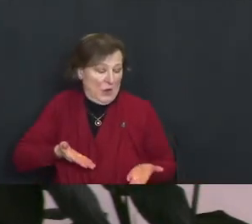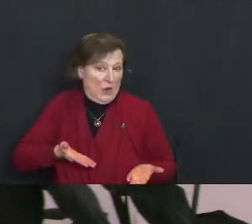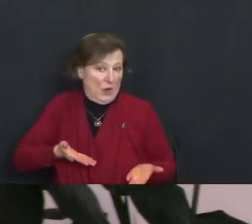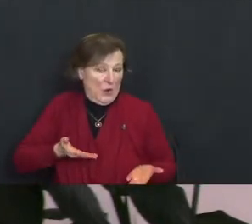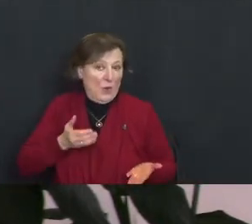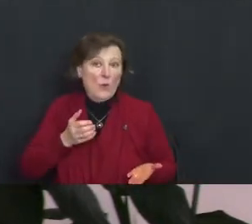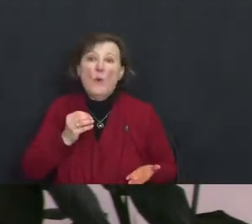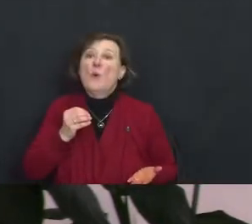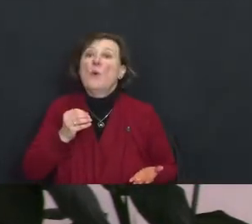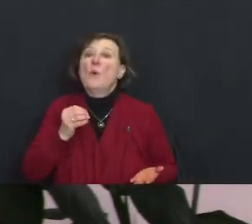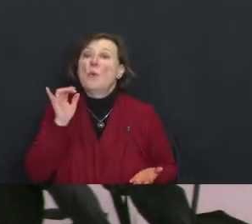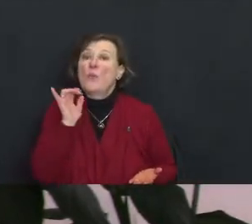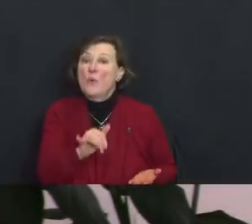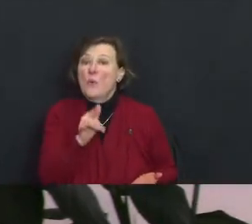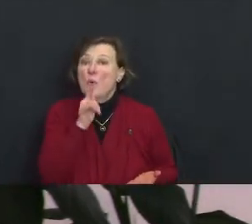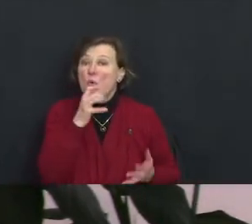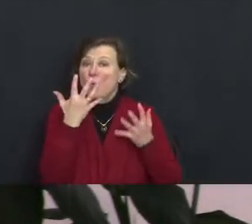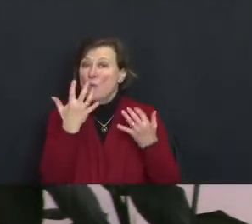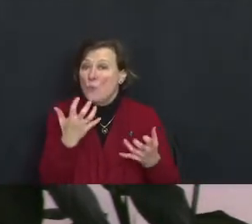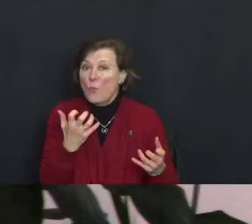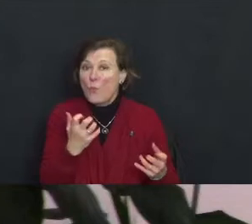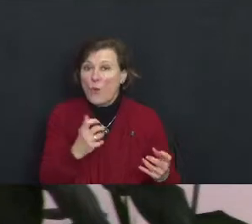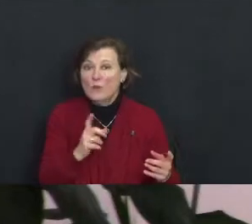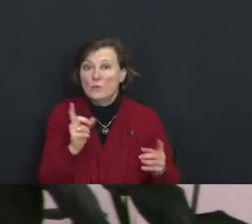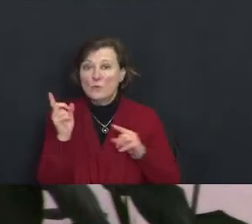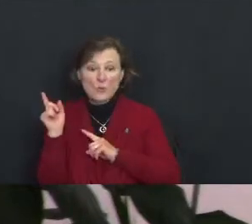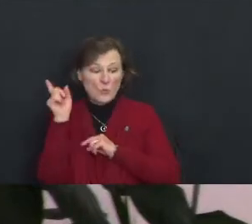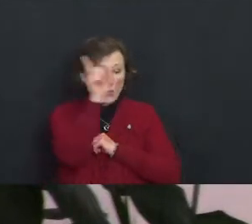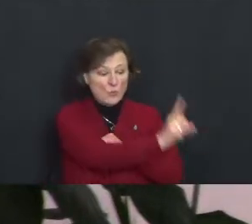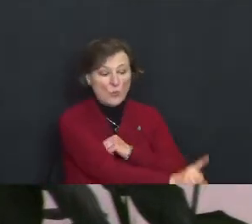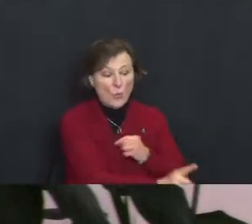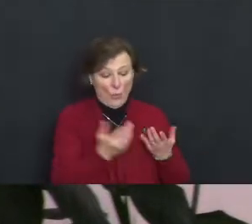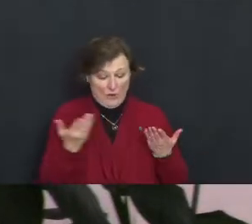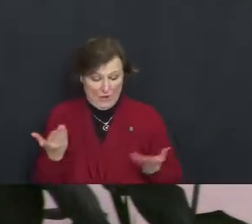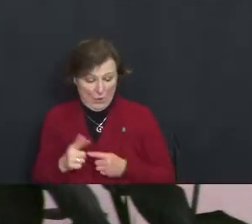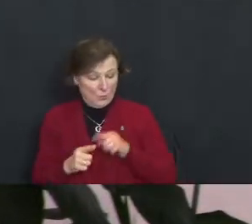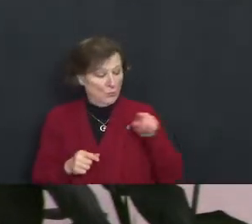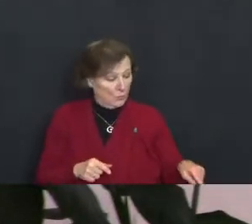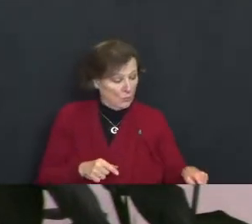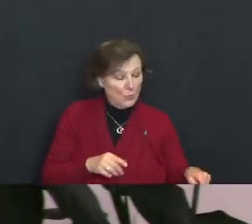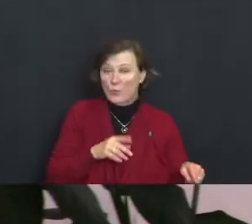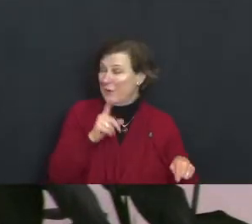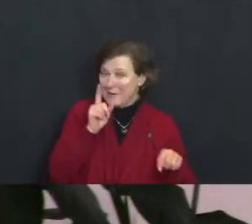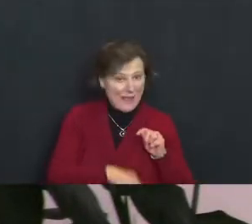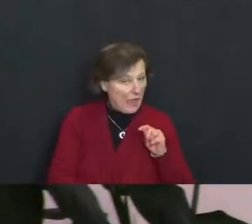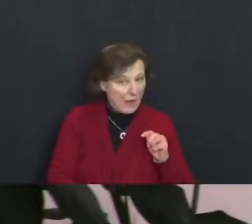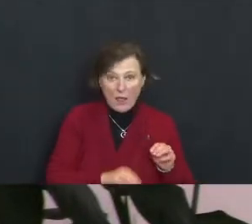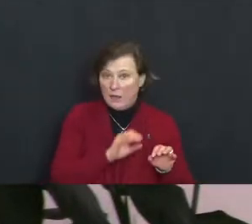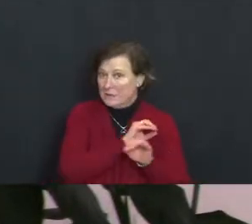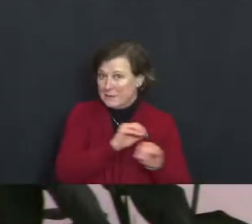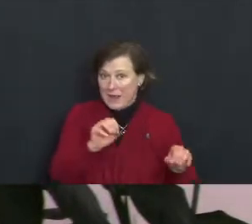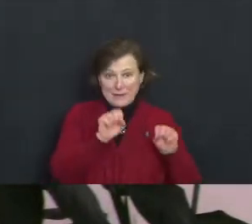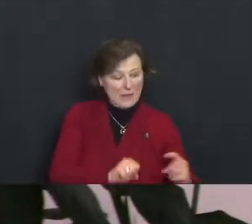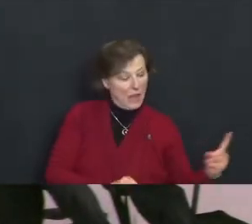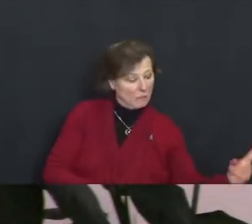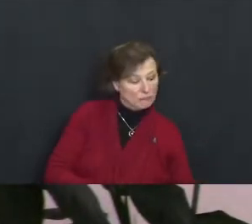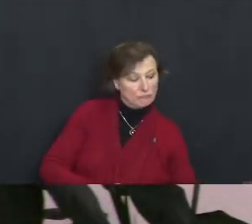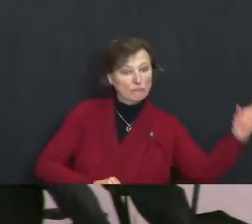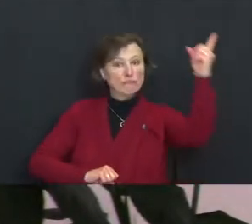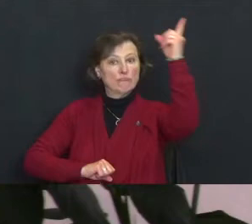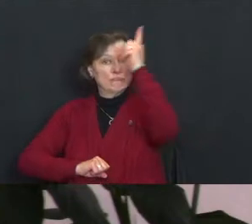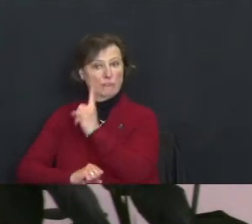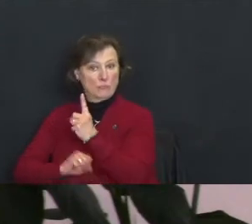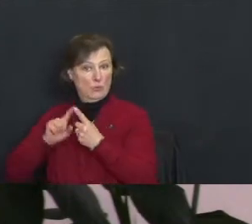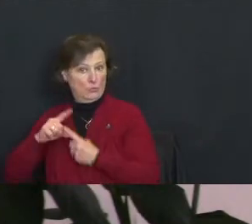those who want to go from here to you cannot, nor can any cross over from there to us.”